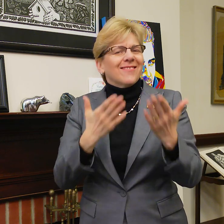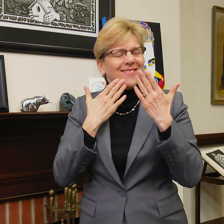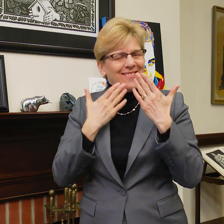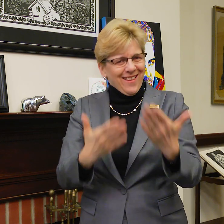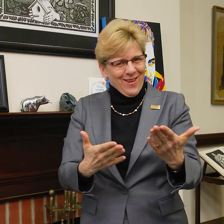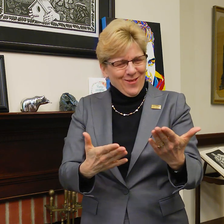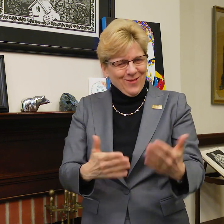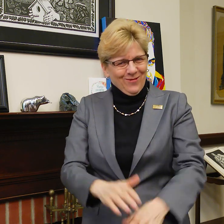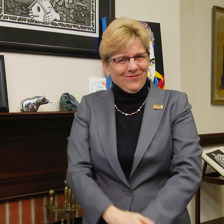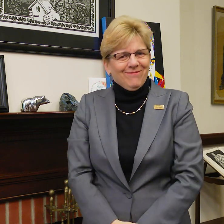Thank you.